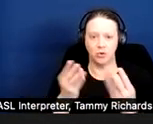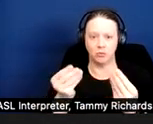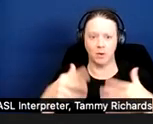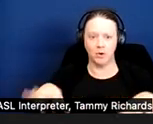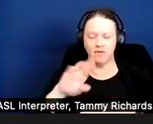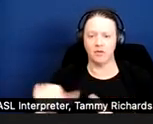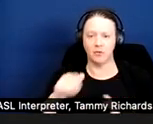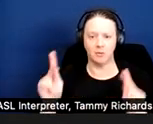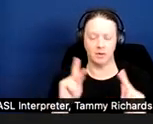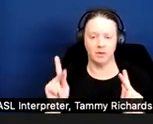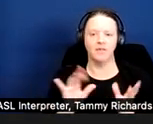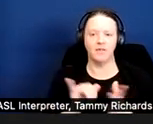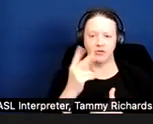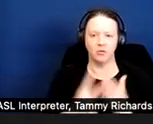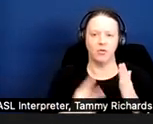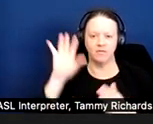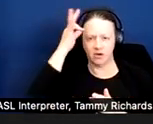Next slide.